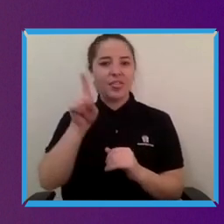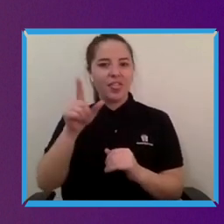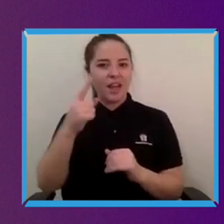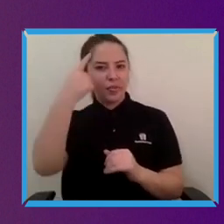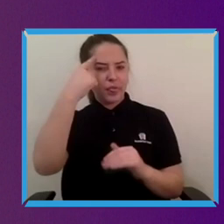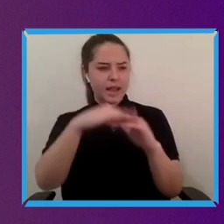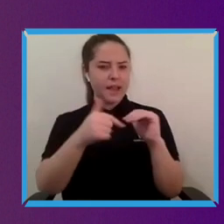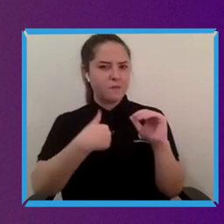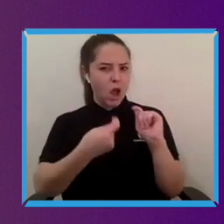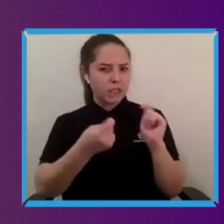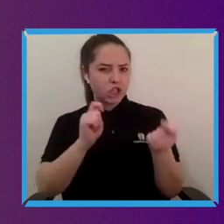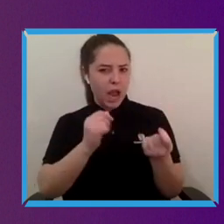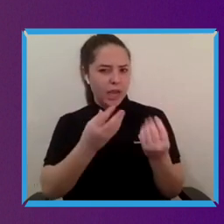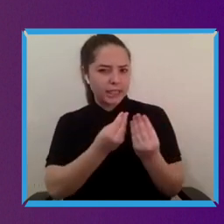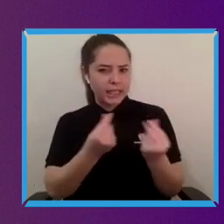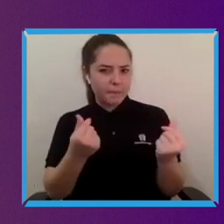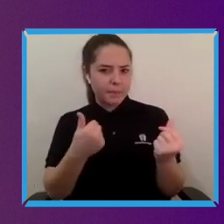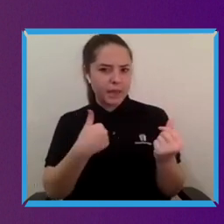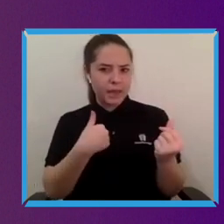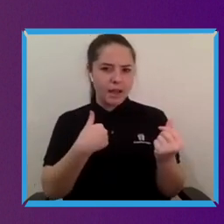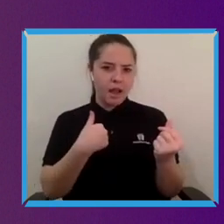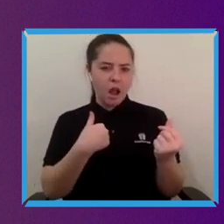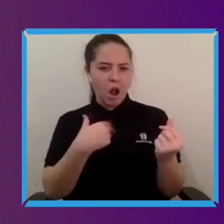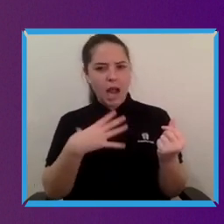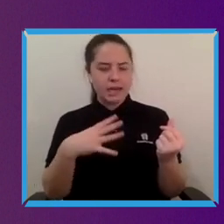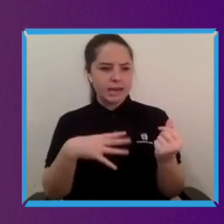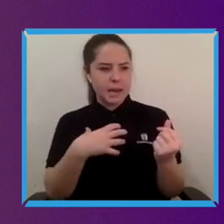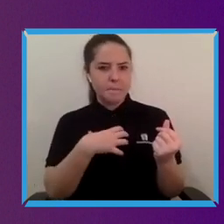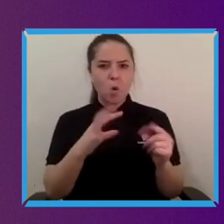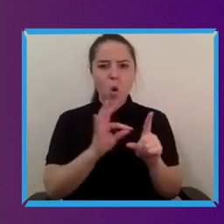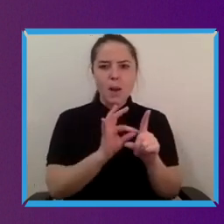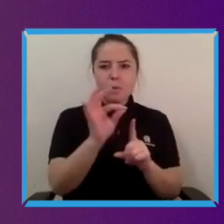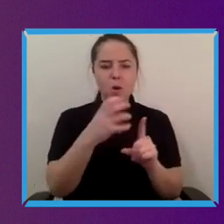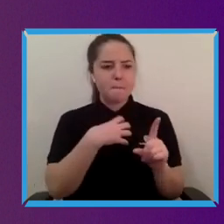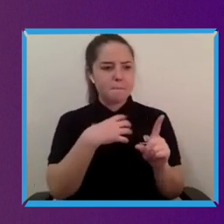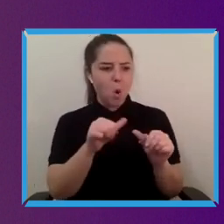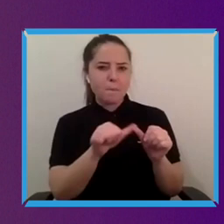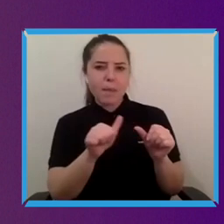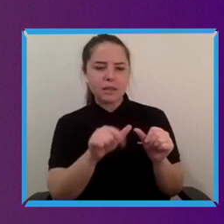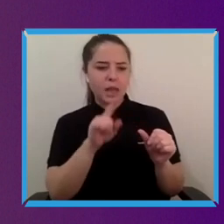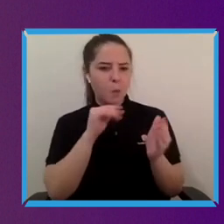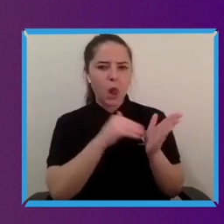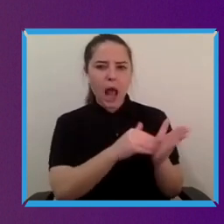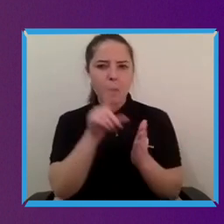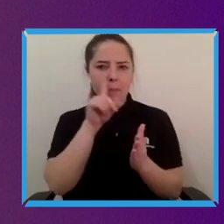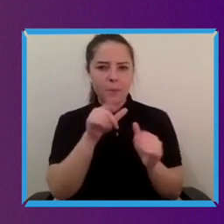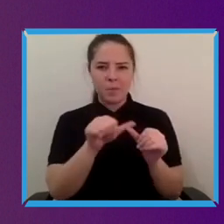going to be in practice better and be able to do their job better and I think we can already show that.